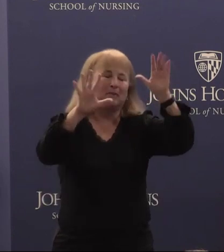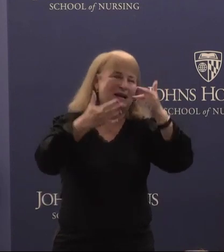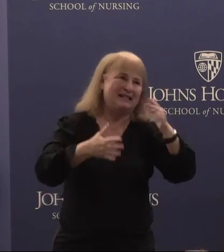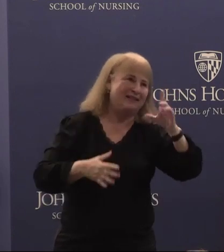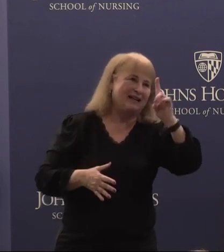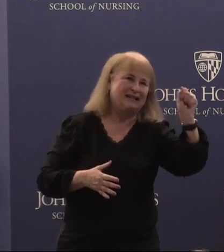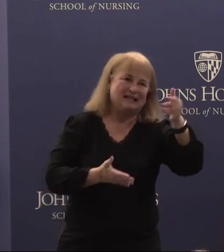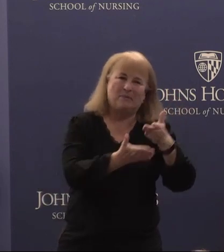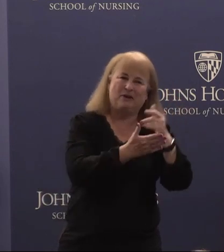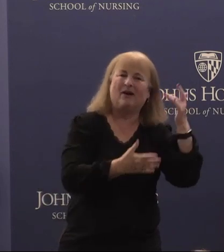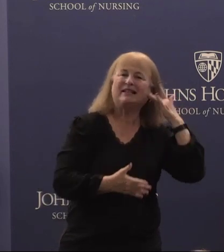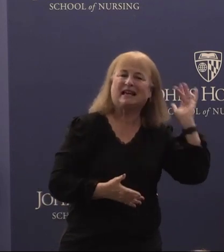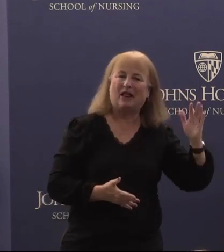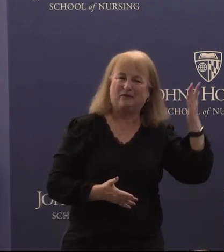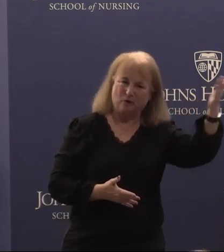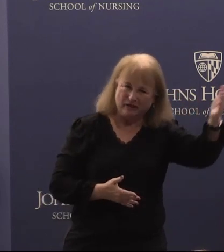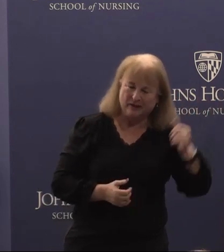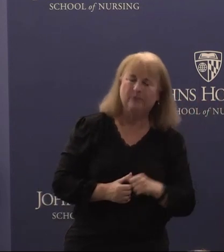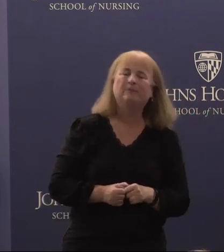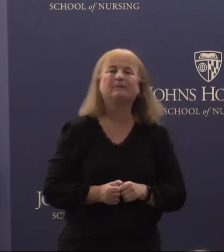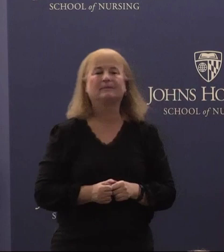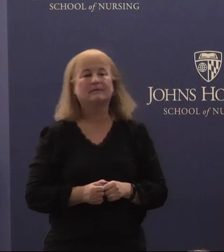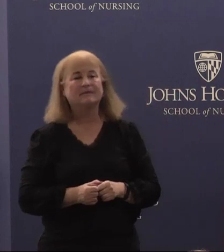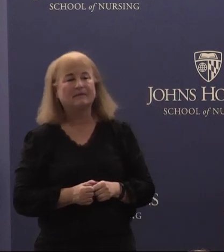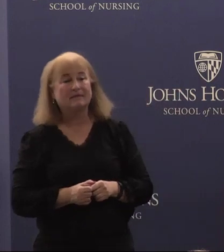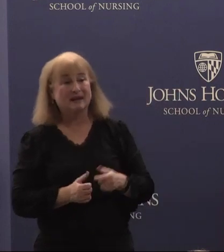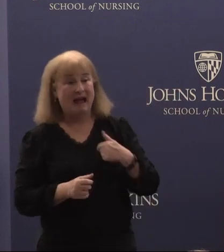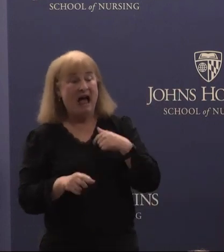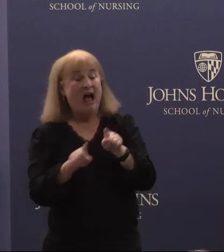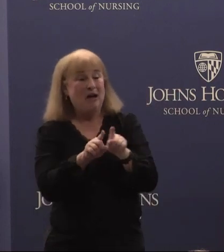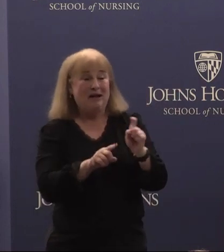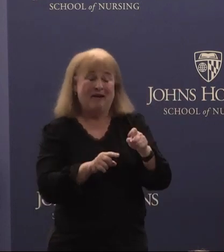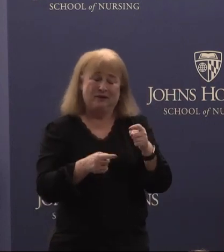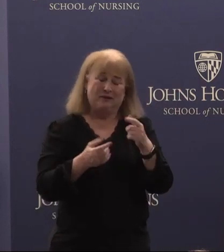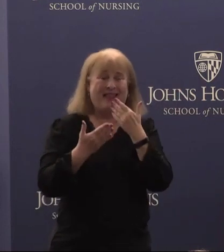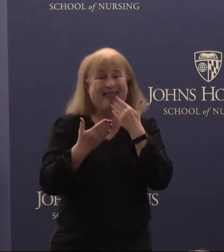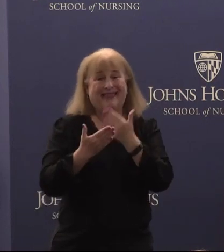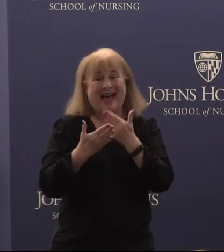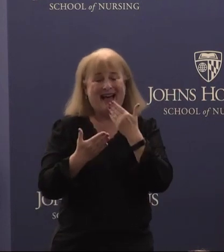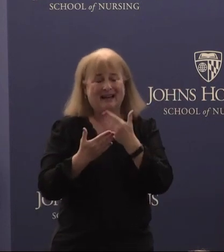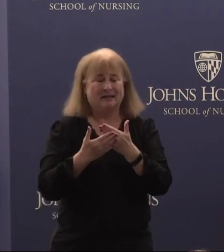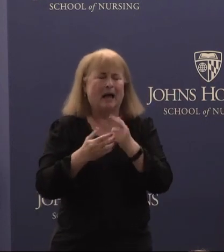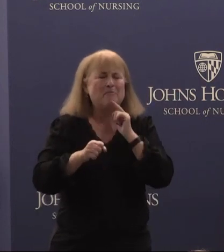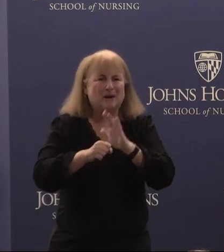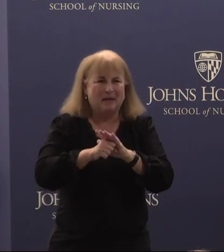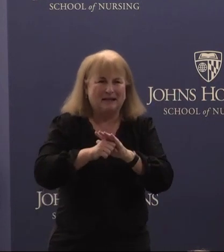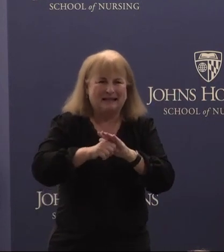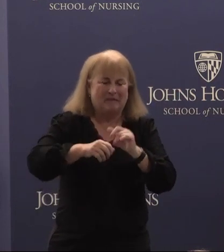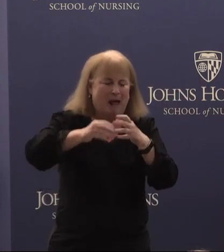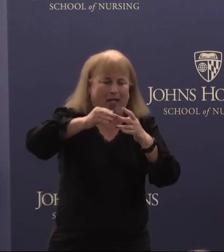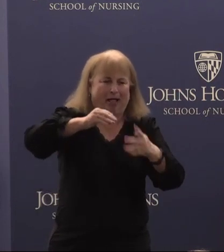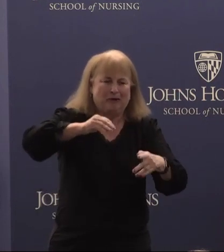rights California. I also have to give thanks, I promise it's not going to go too much longer,